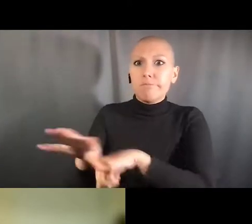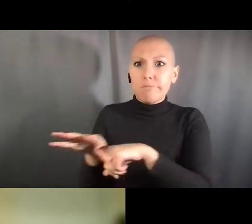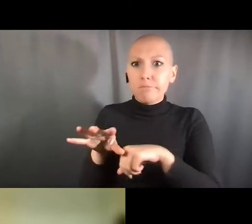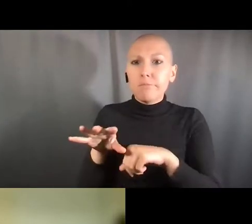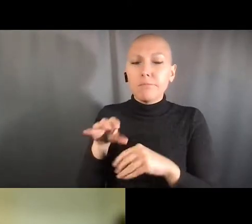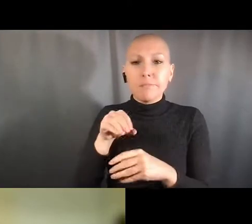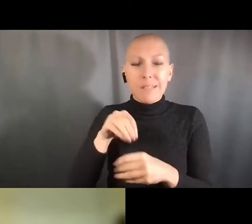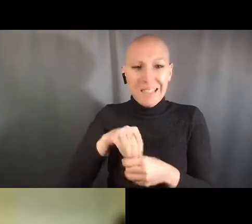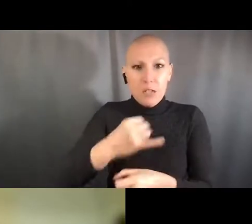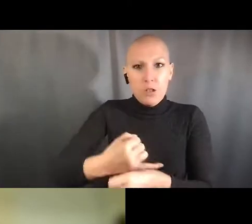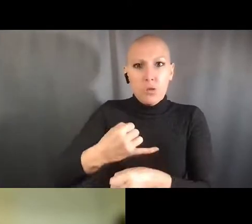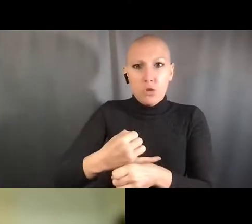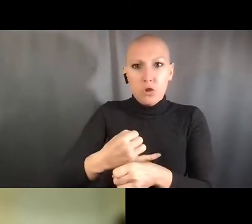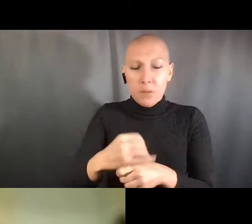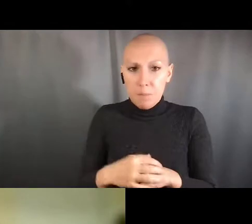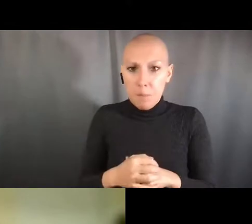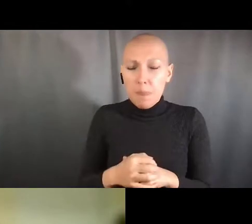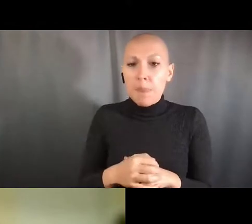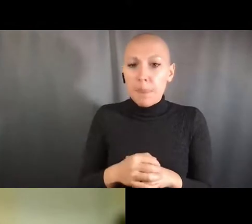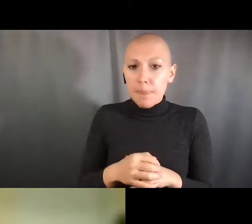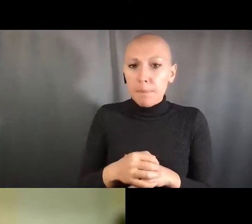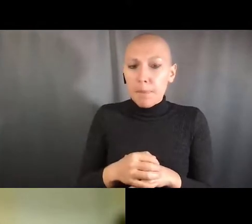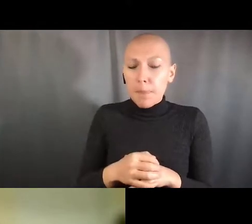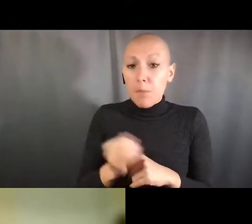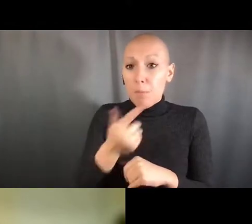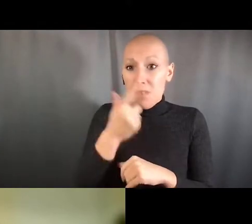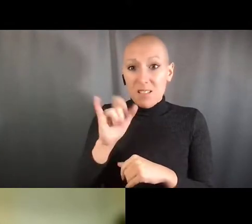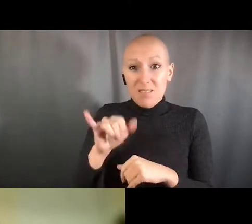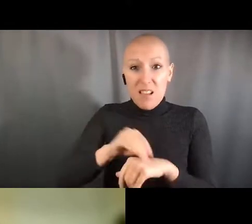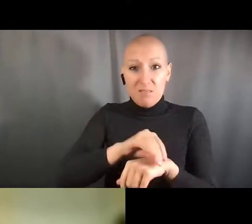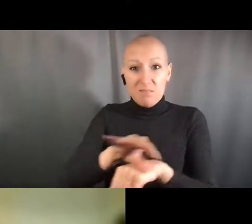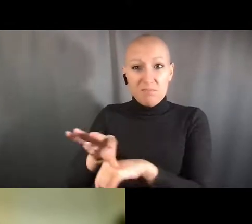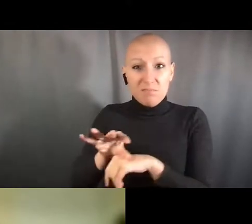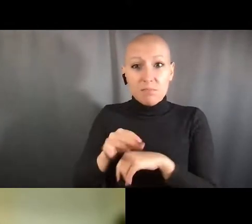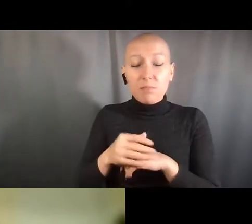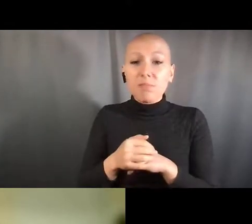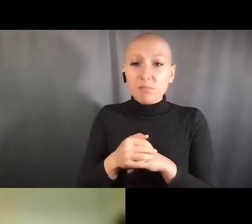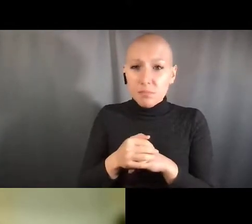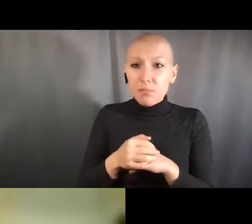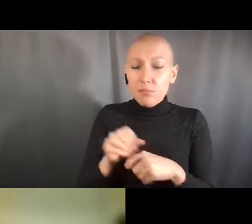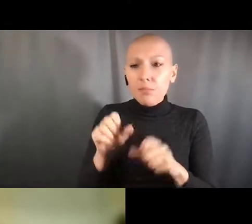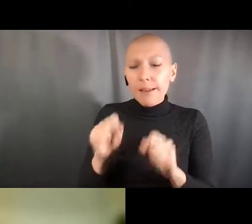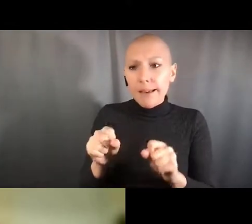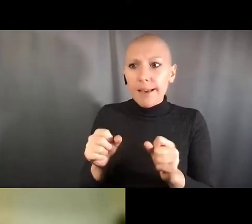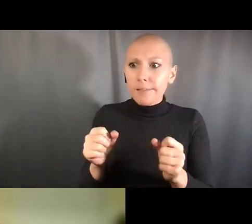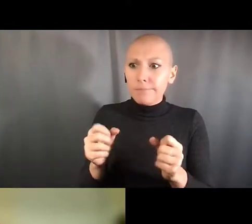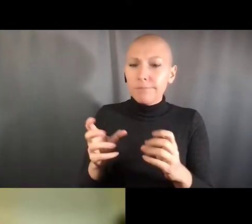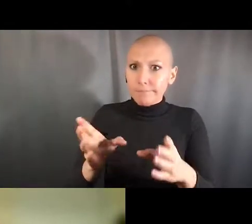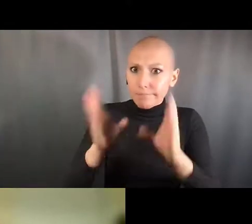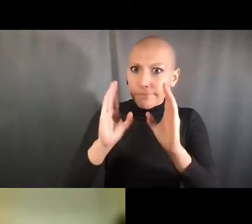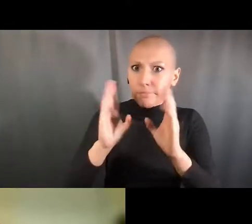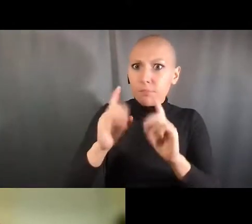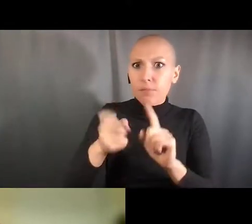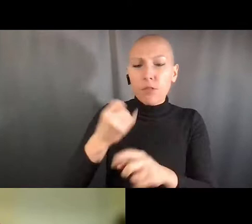who are core facility directors, who are vice presidents of researchers and think about the dollars and cents